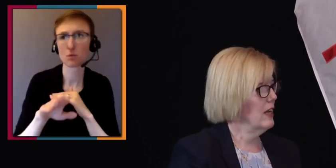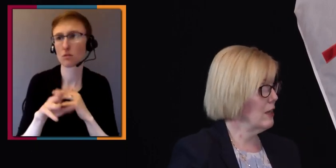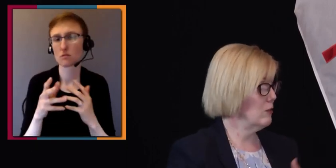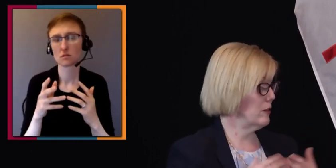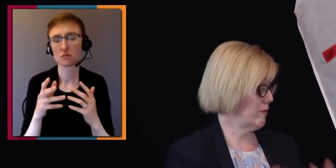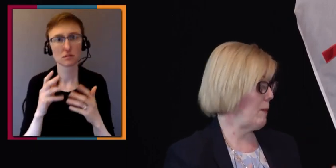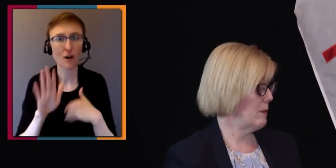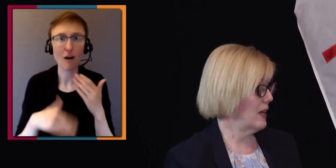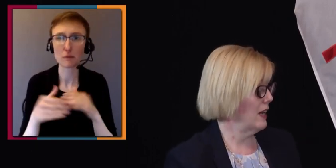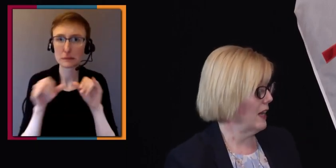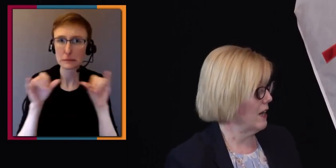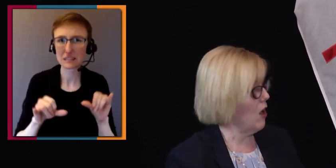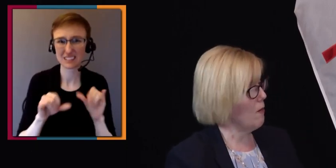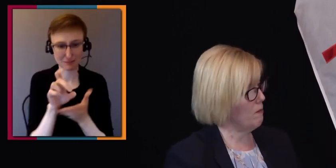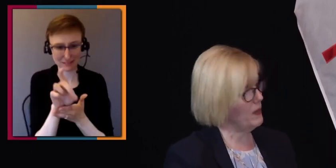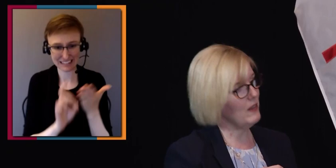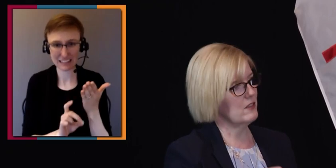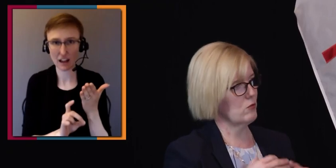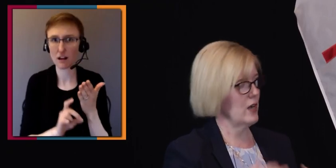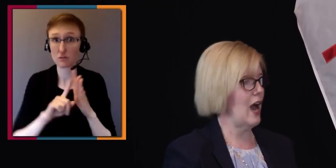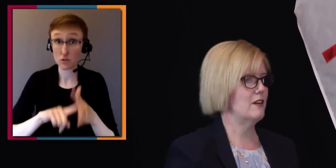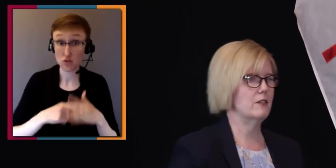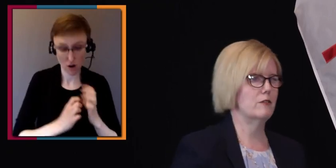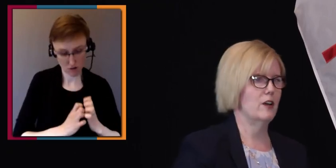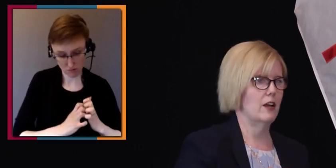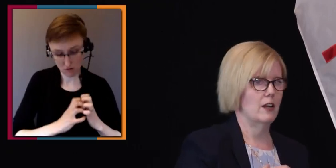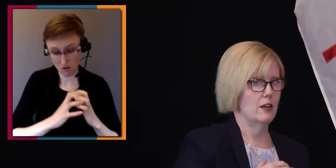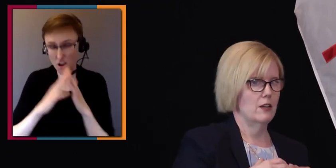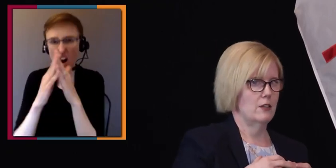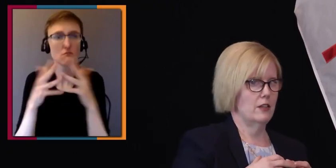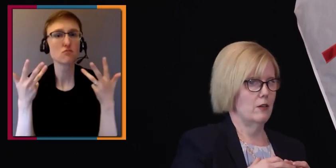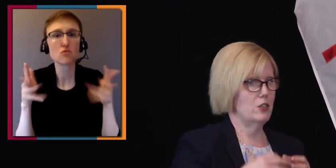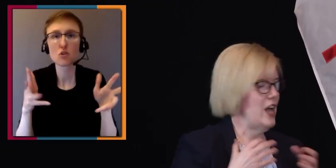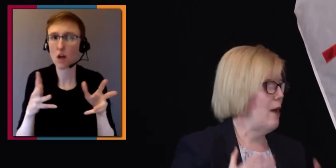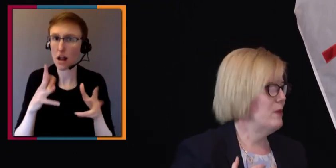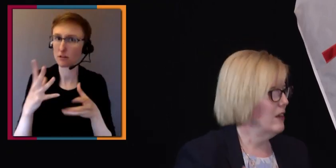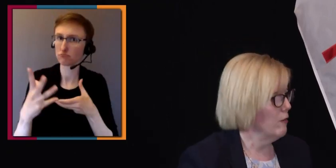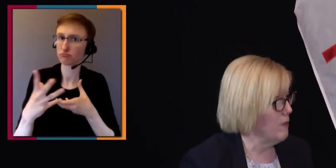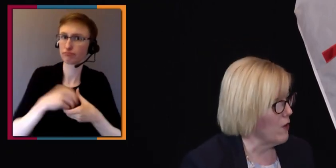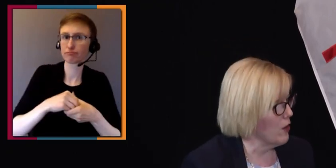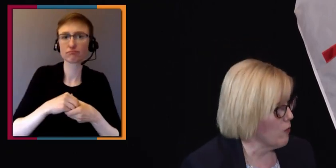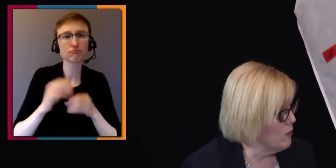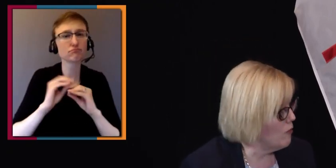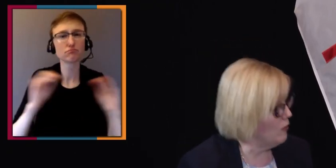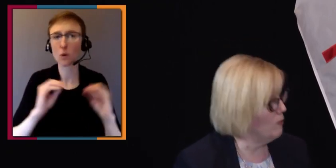inclusive from the beginning, and not be this reactive, you know, champion of barrier removal.